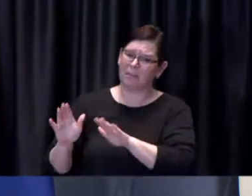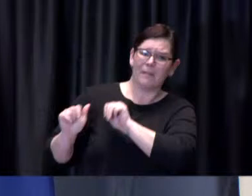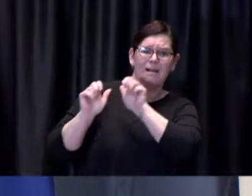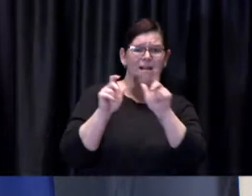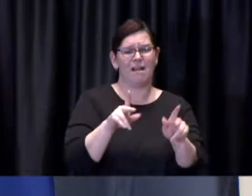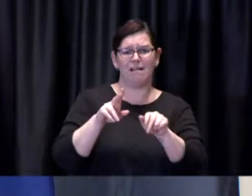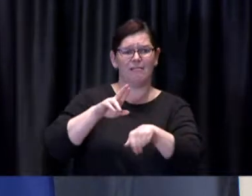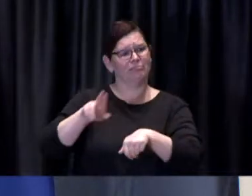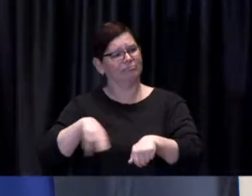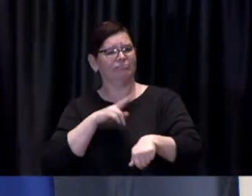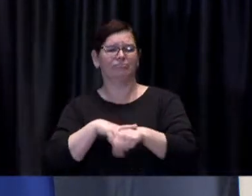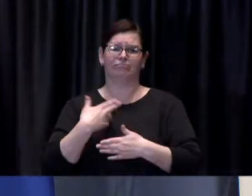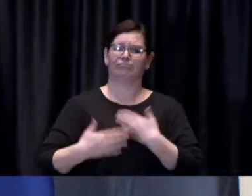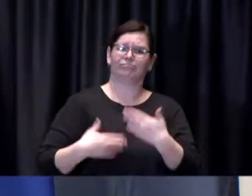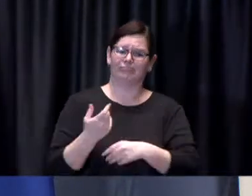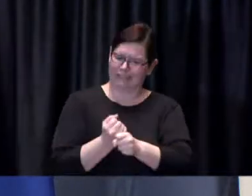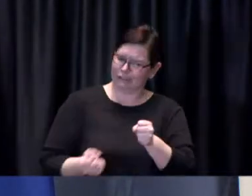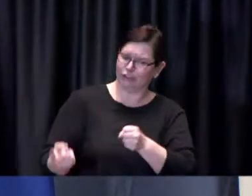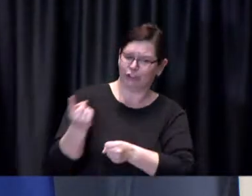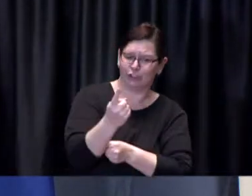I want to also say thank you to the community groups